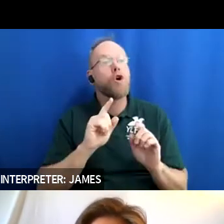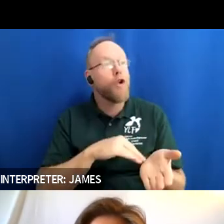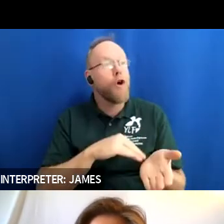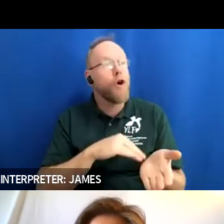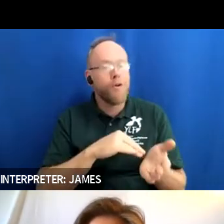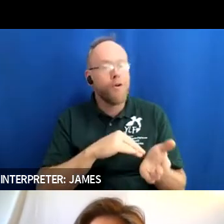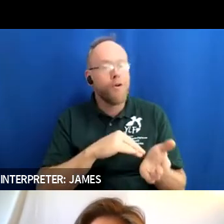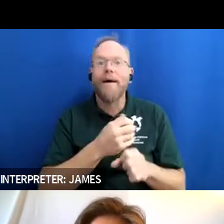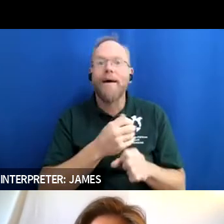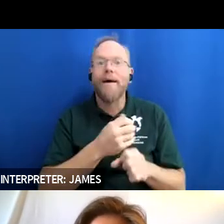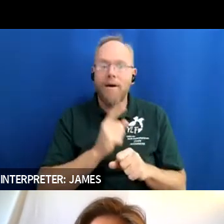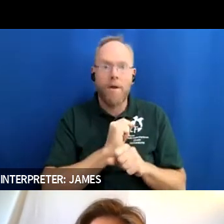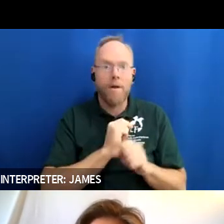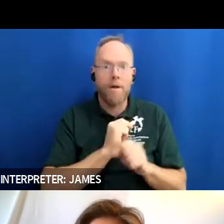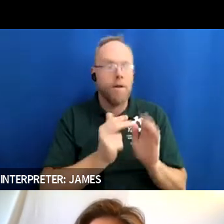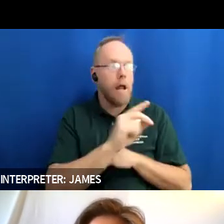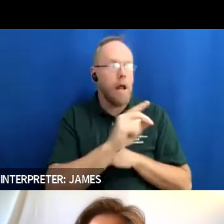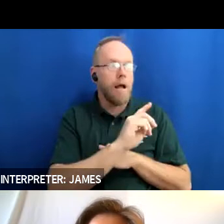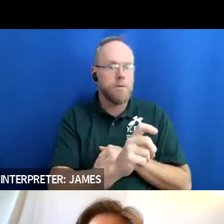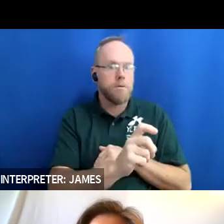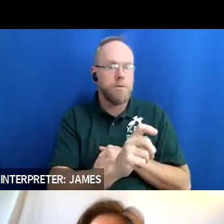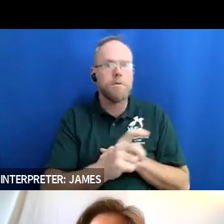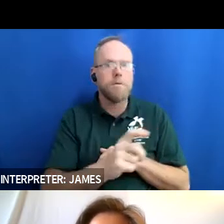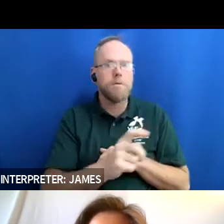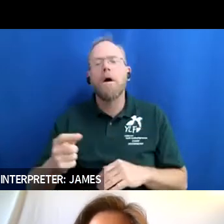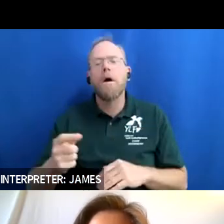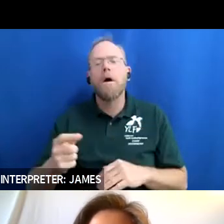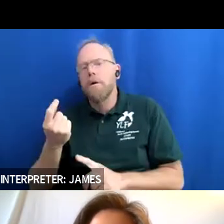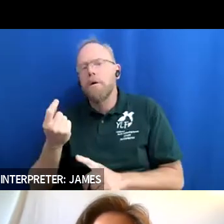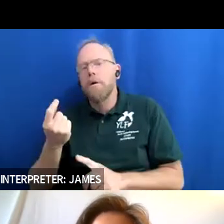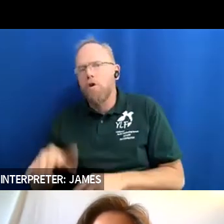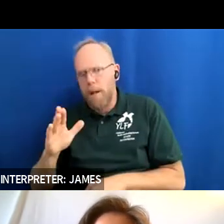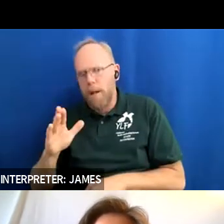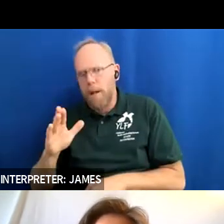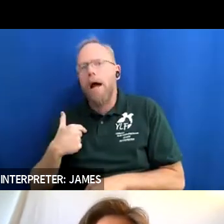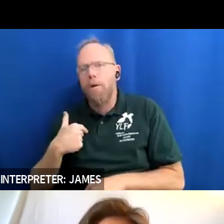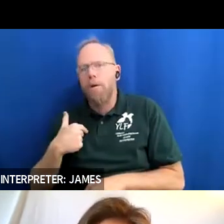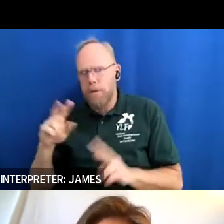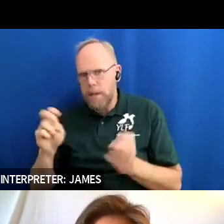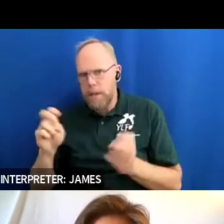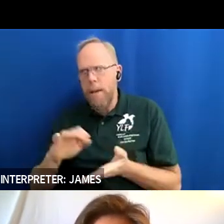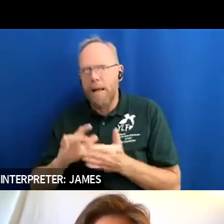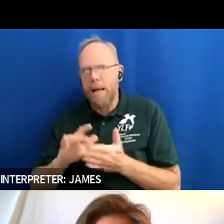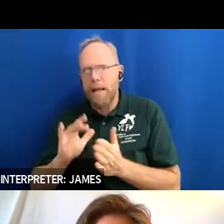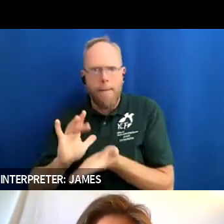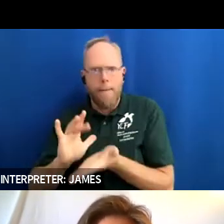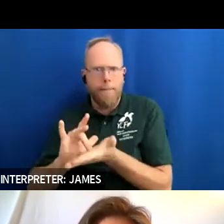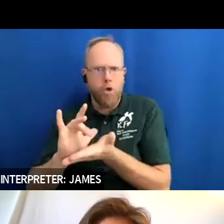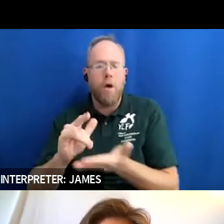myself because i was medically abused and i have done okay i've written it all out let me go ahead